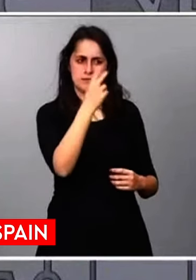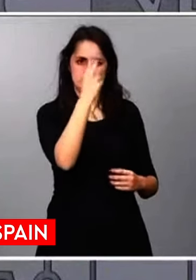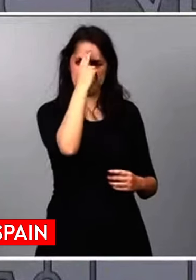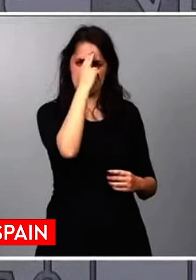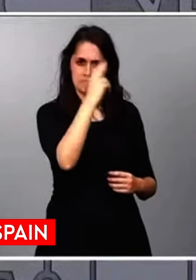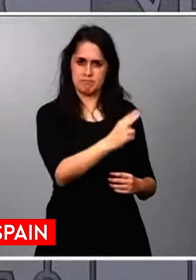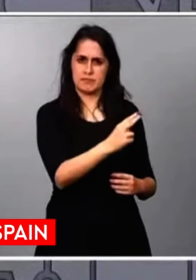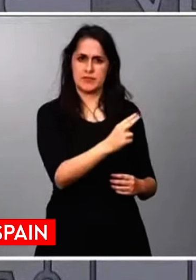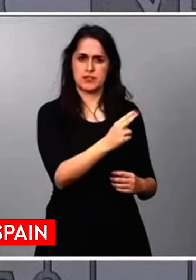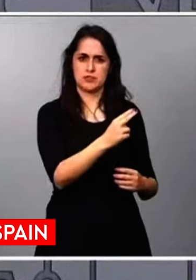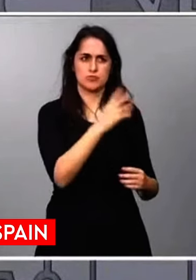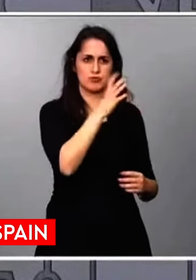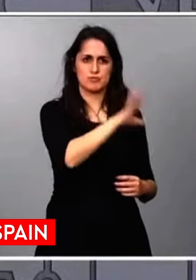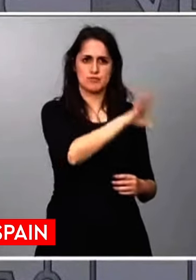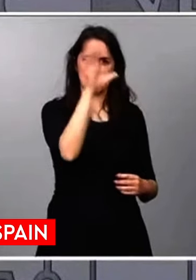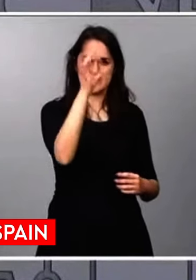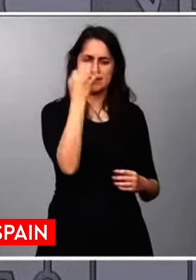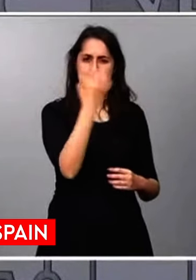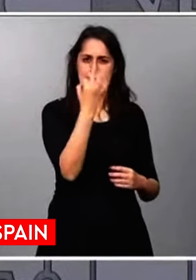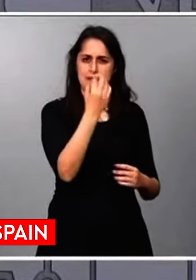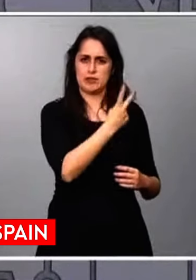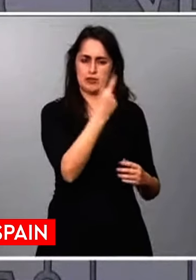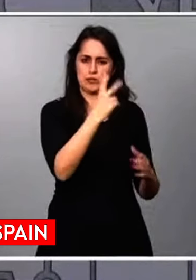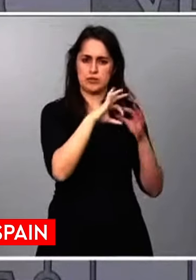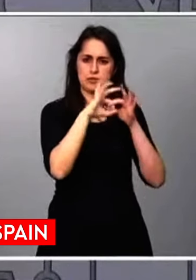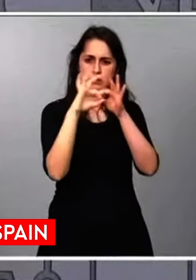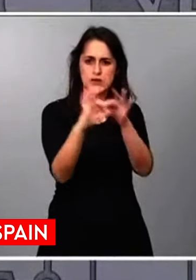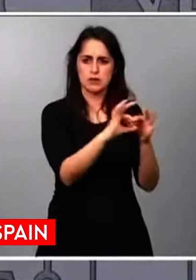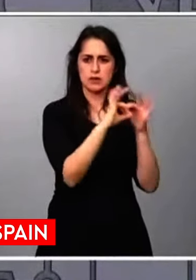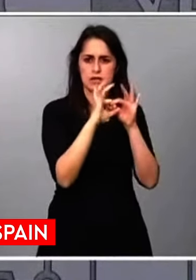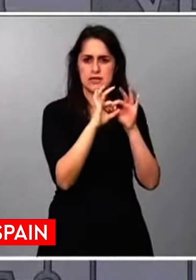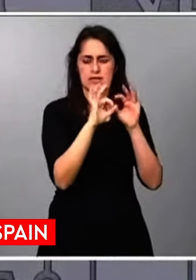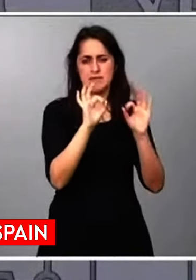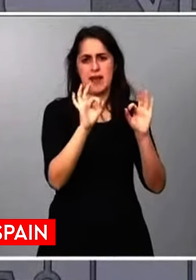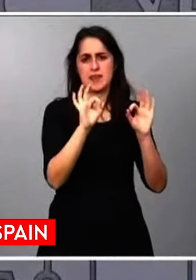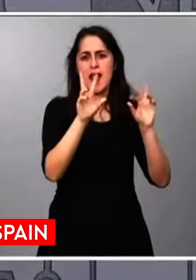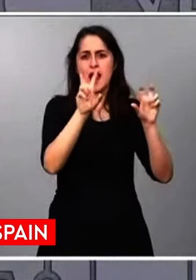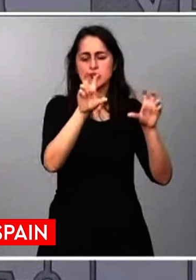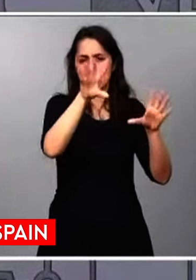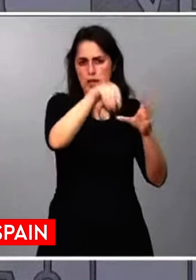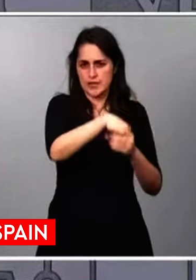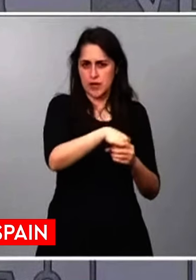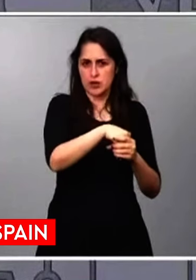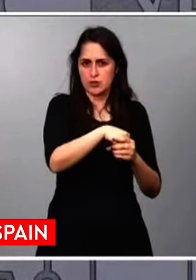which exclude interference in internal affairs, and that he live up to the great country he